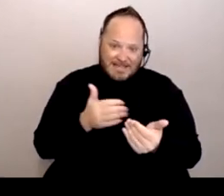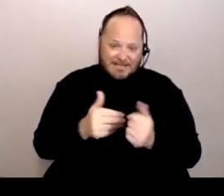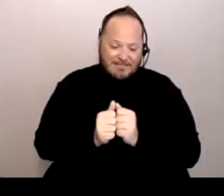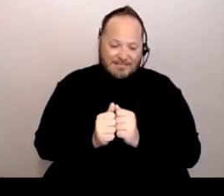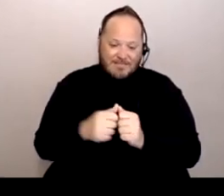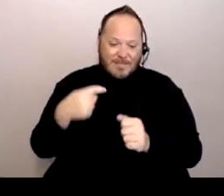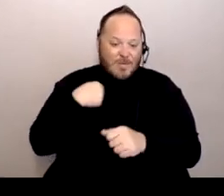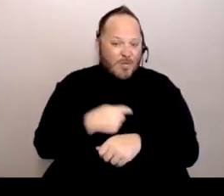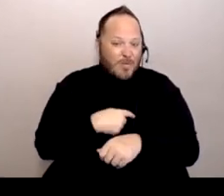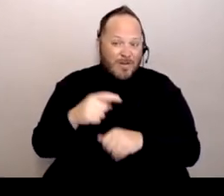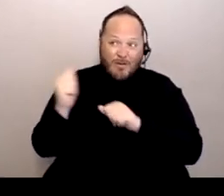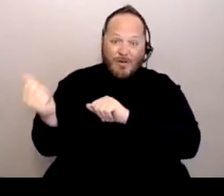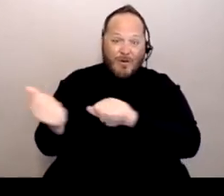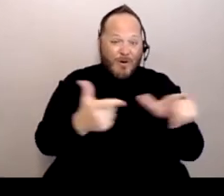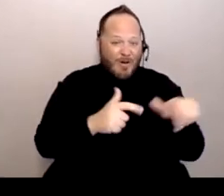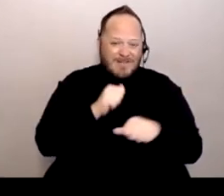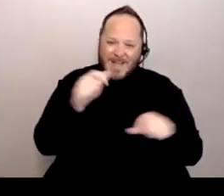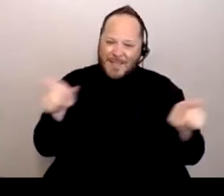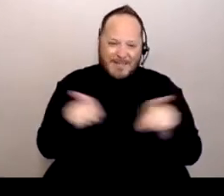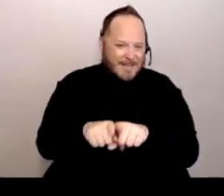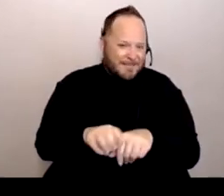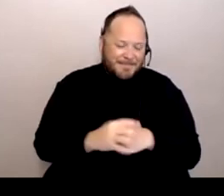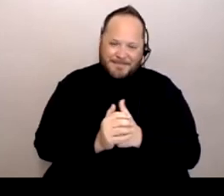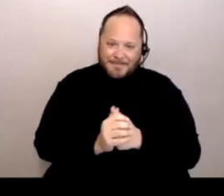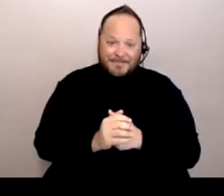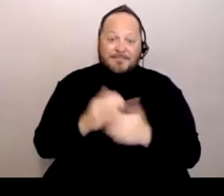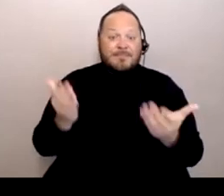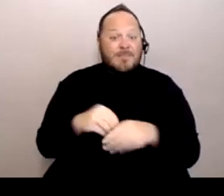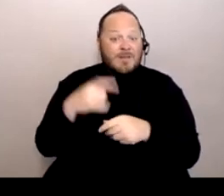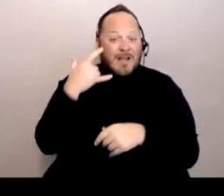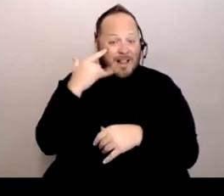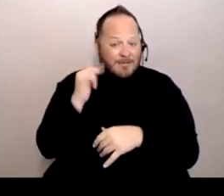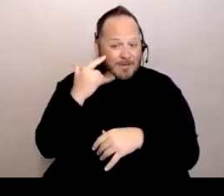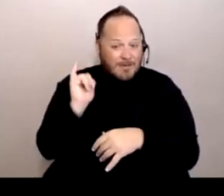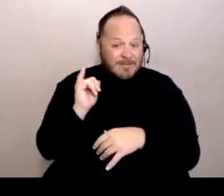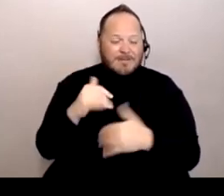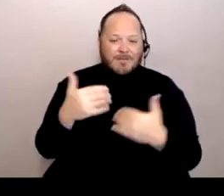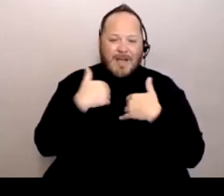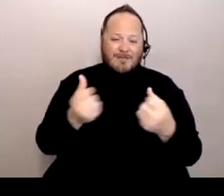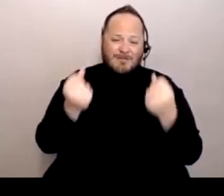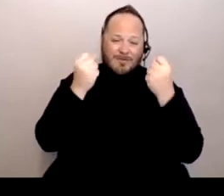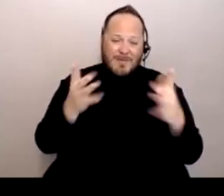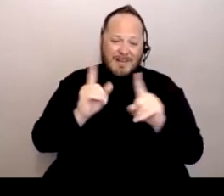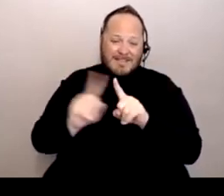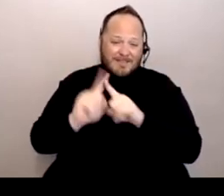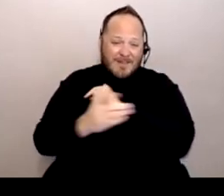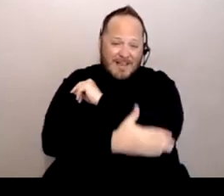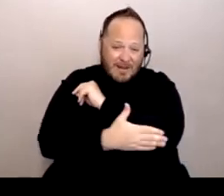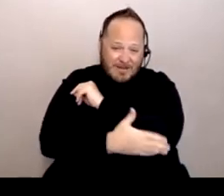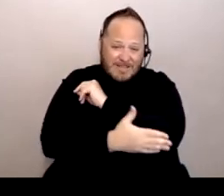So in California specifically, we have so many different counties with so many different communities,